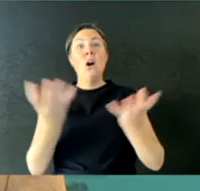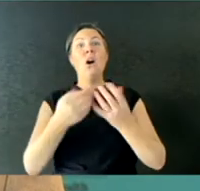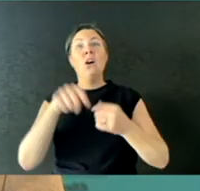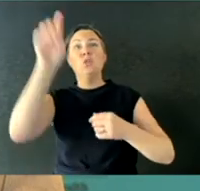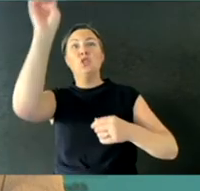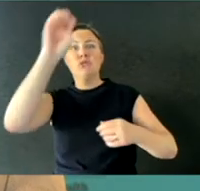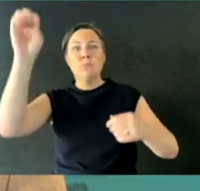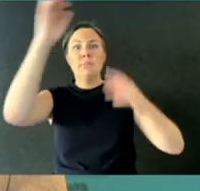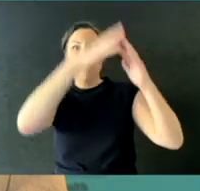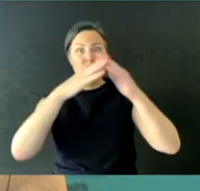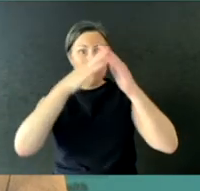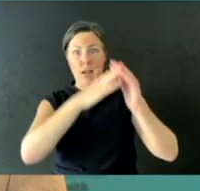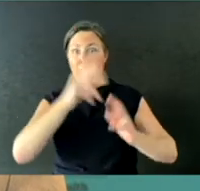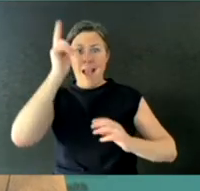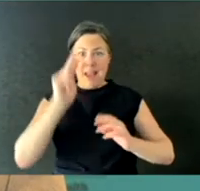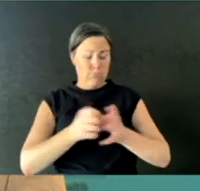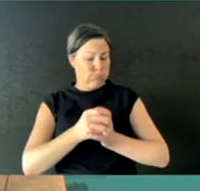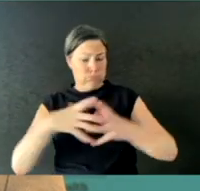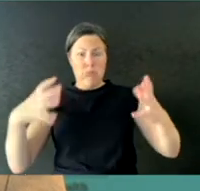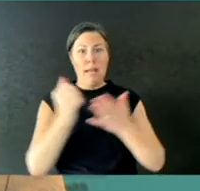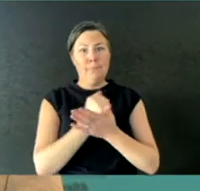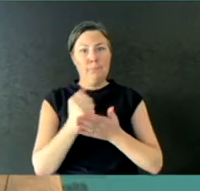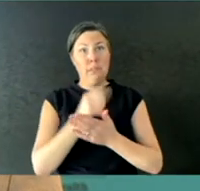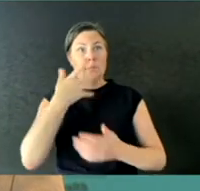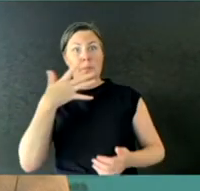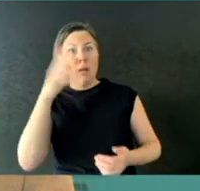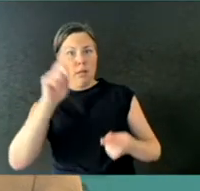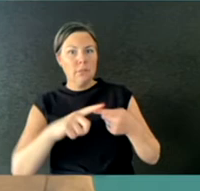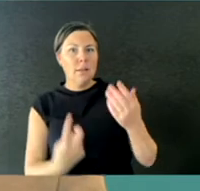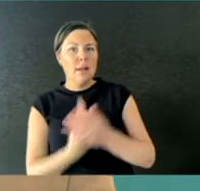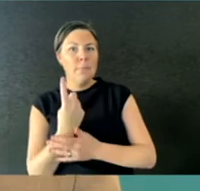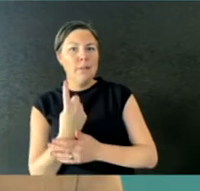the summer months, and so we can't at all be complacent. QUESTION: